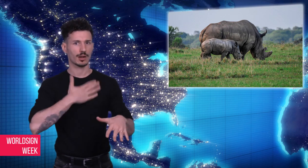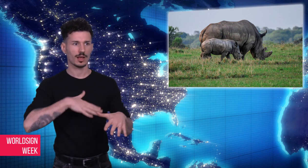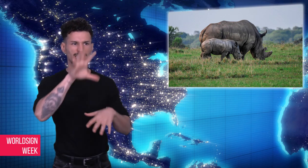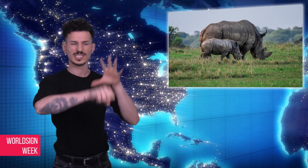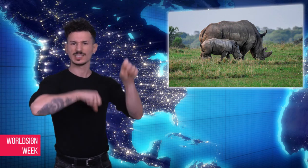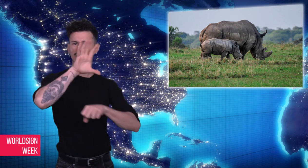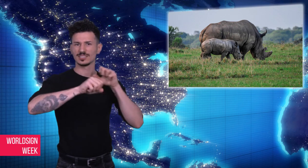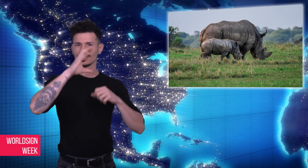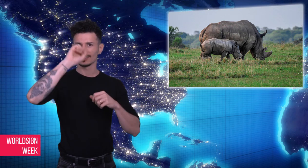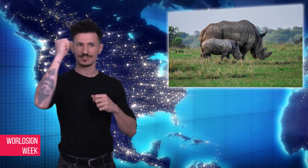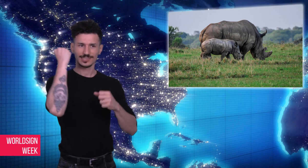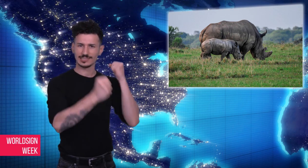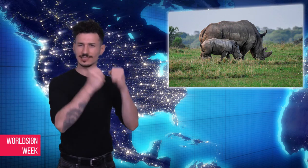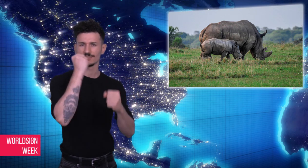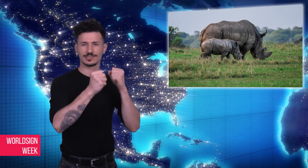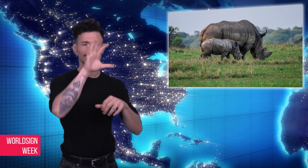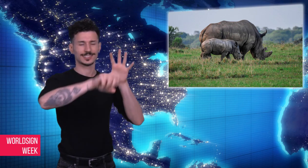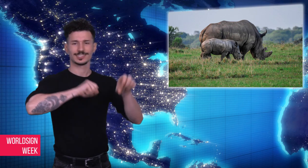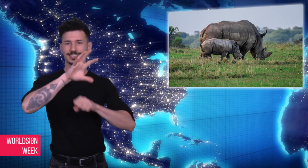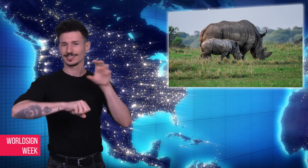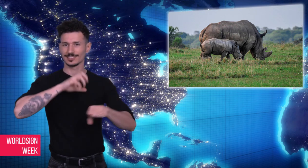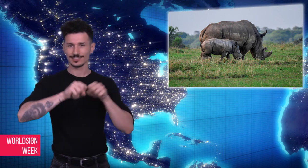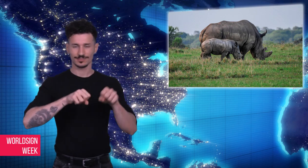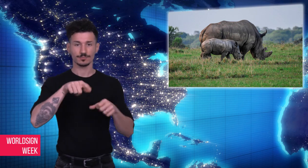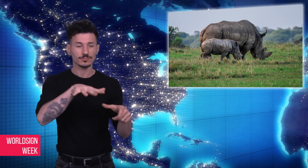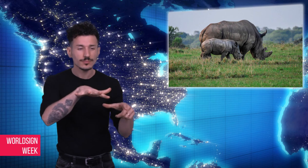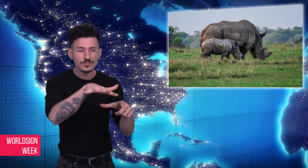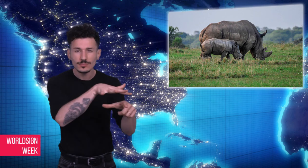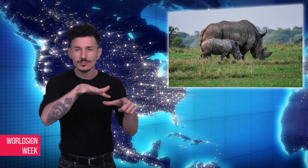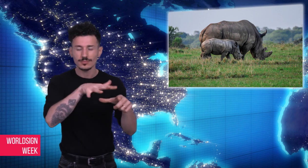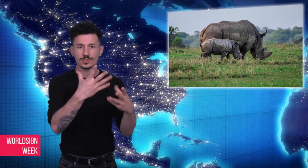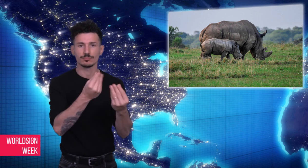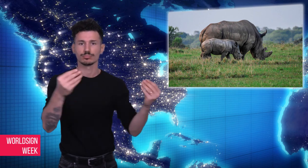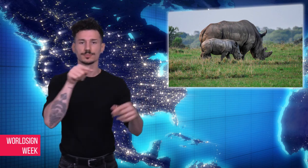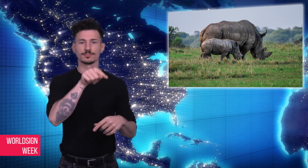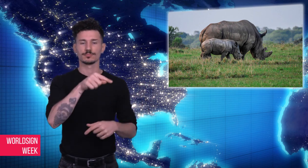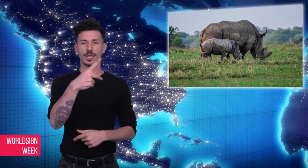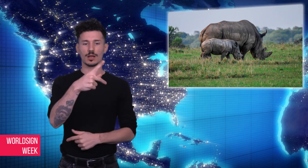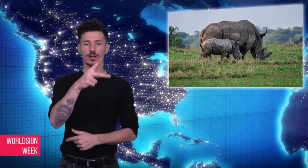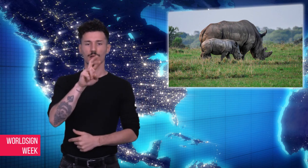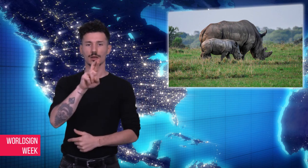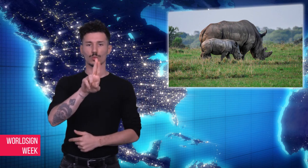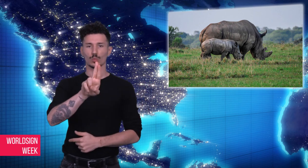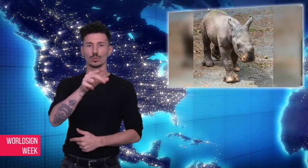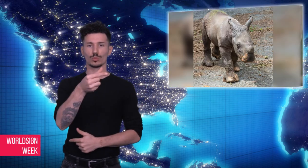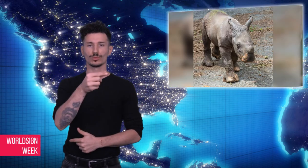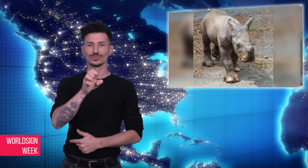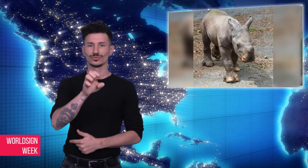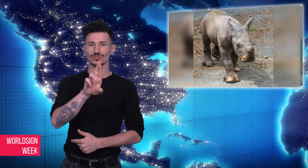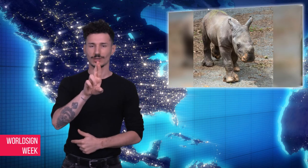for poachers, especially in the Kruger National Park. The